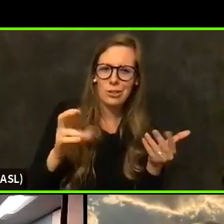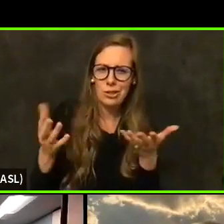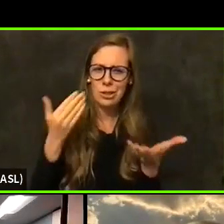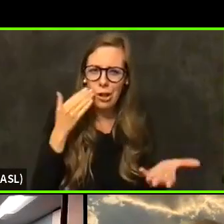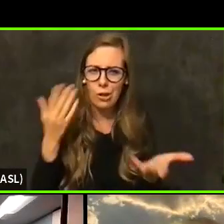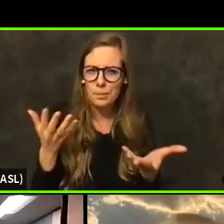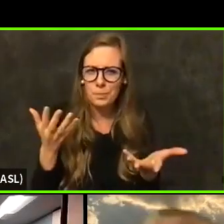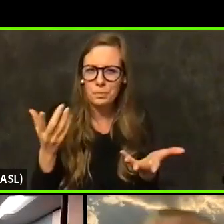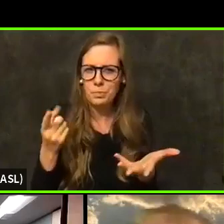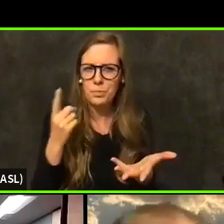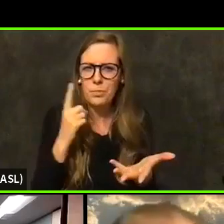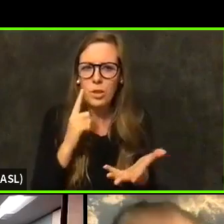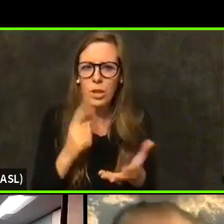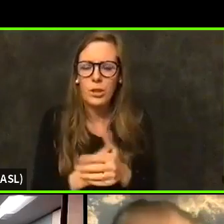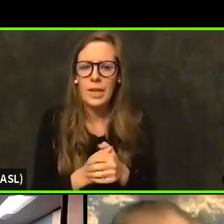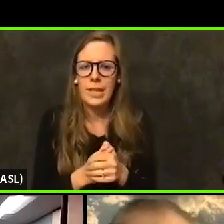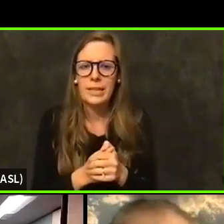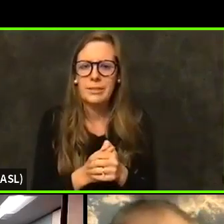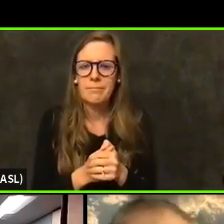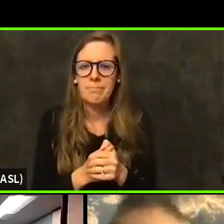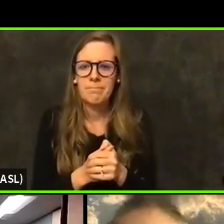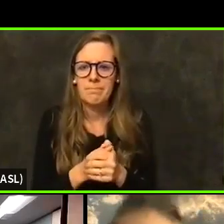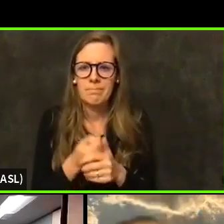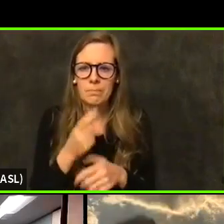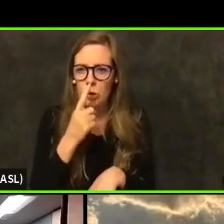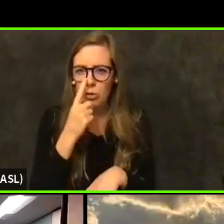Joseph. So wondering if you or somebody